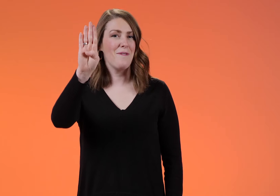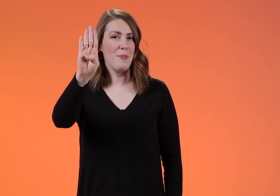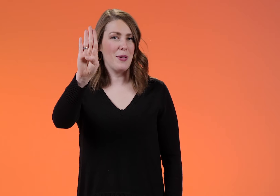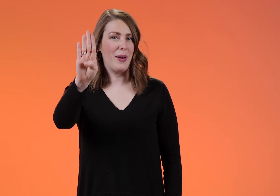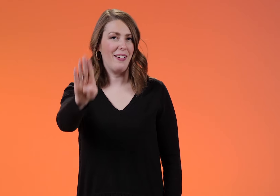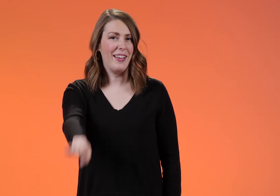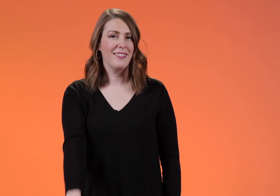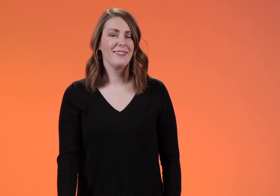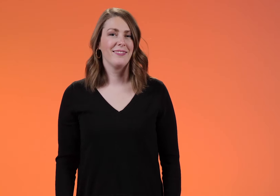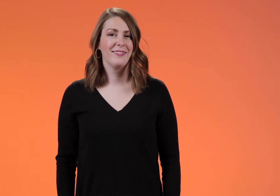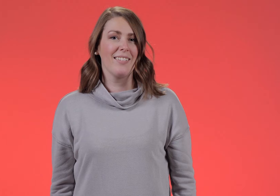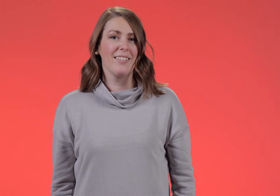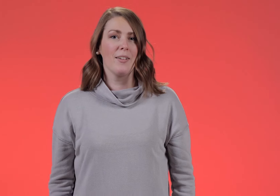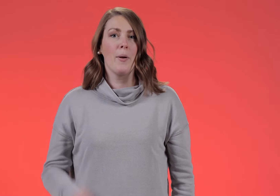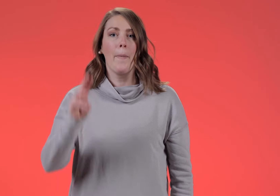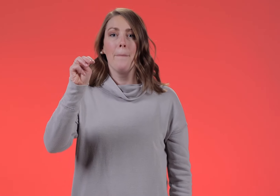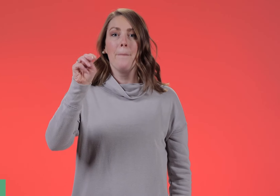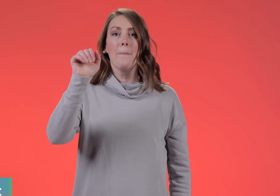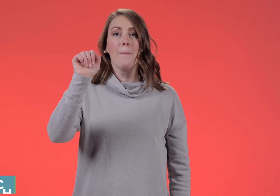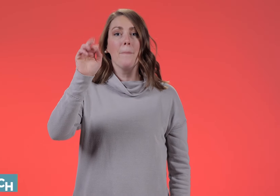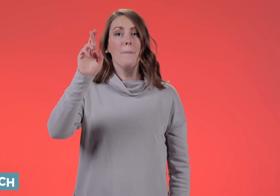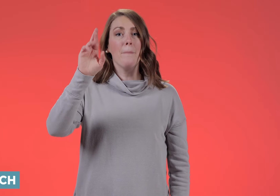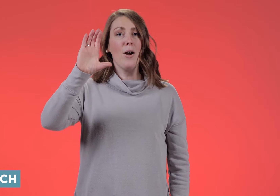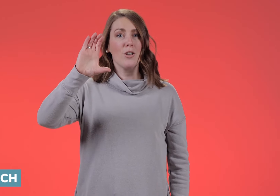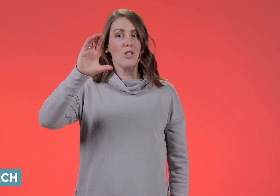FEBRUARY MARCH